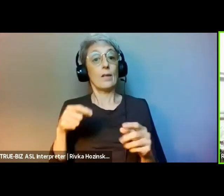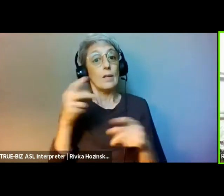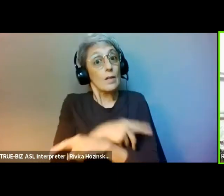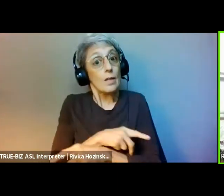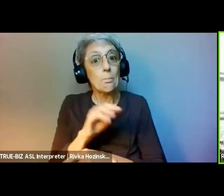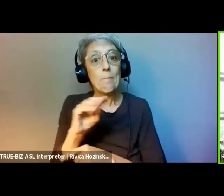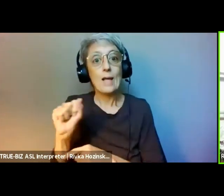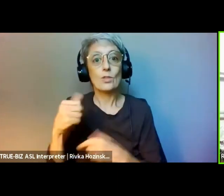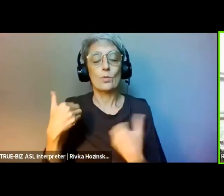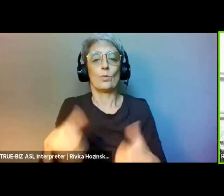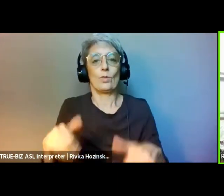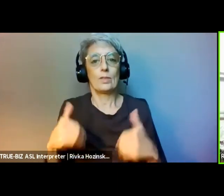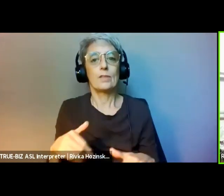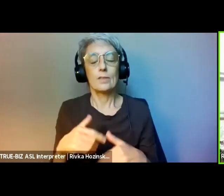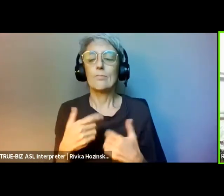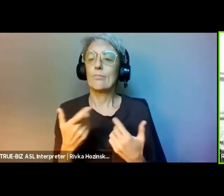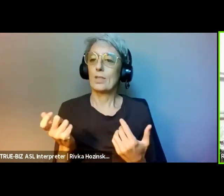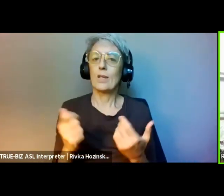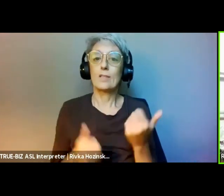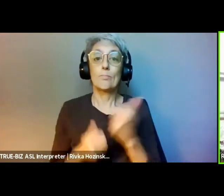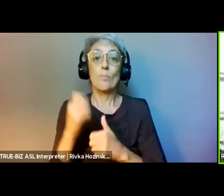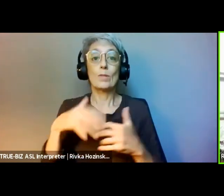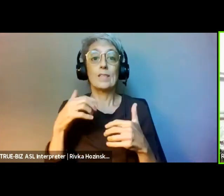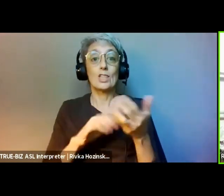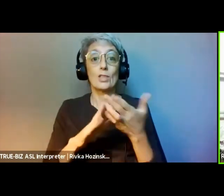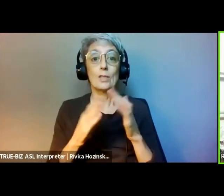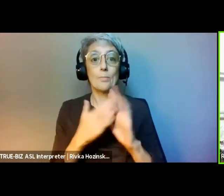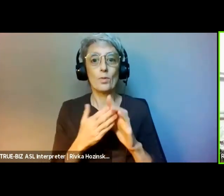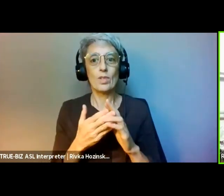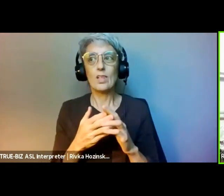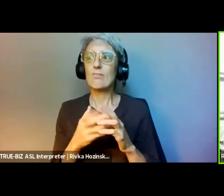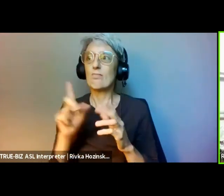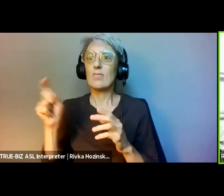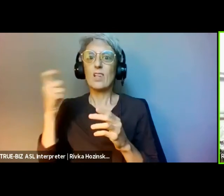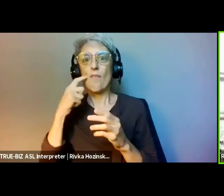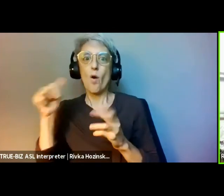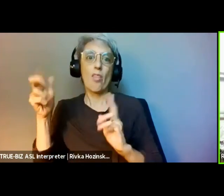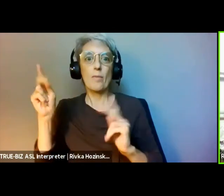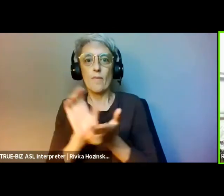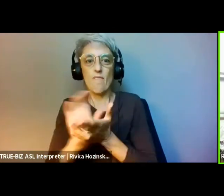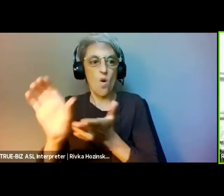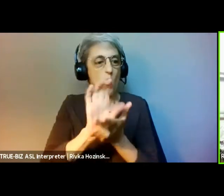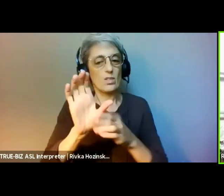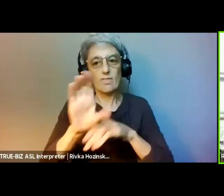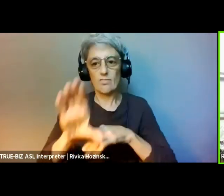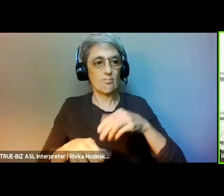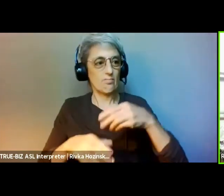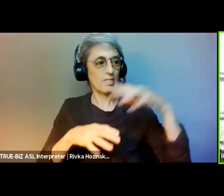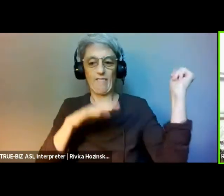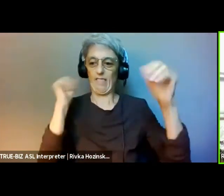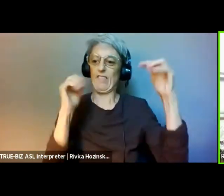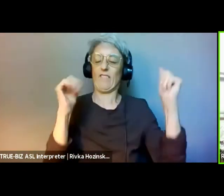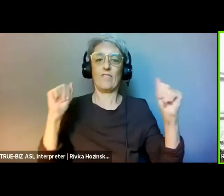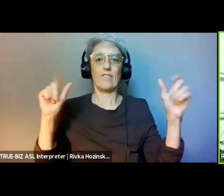and therefore, control social movements. As well as a reliance on state, foundation, and corporate funding